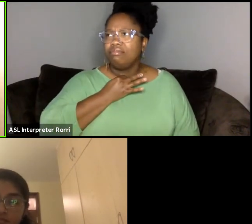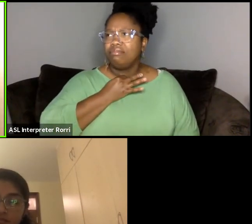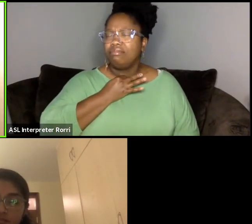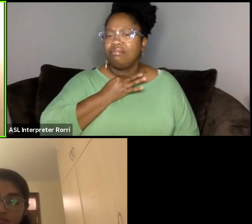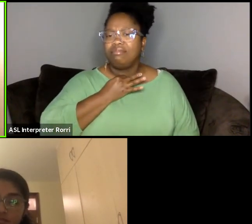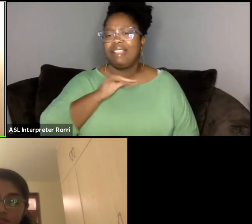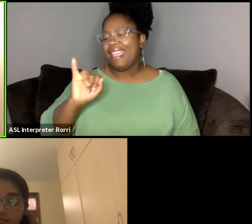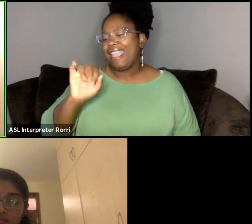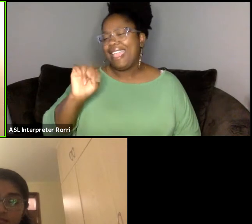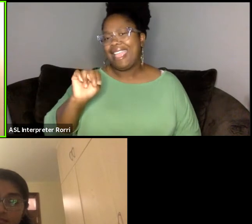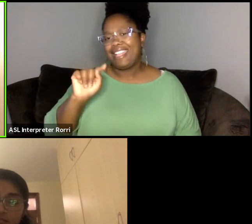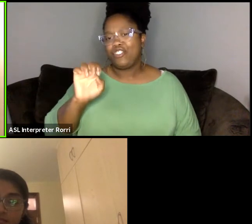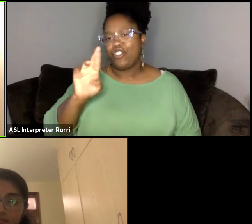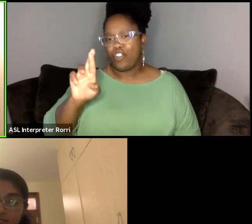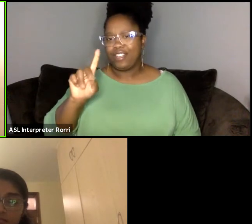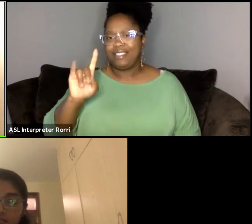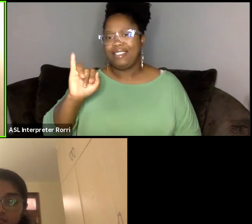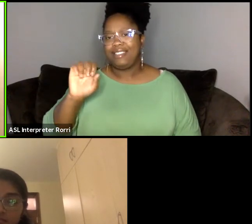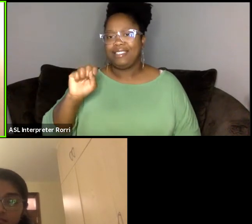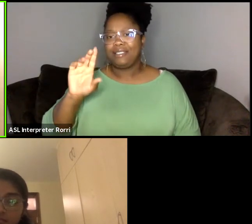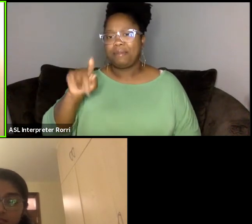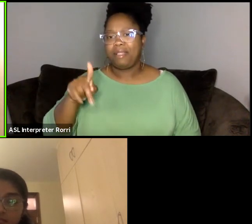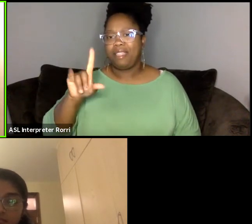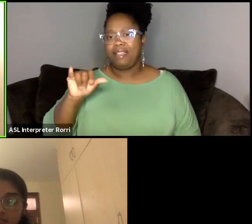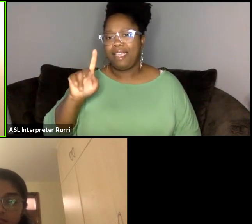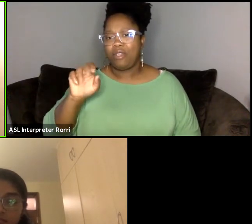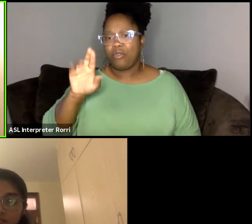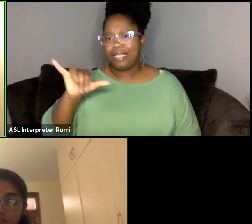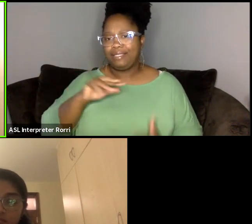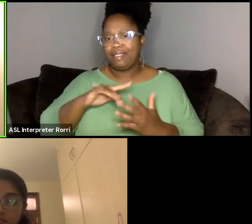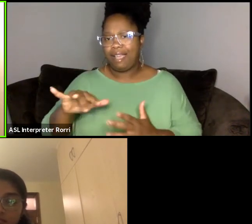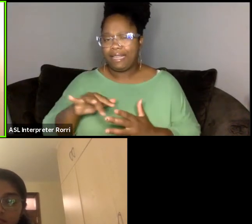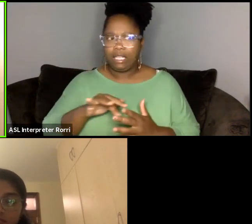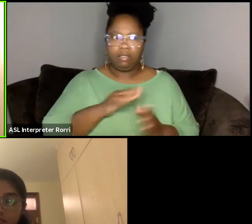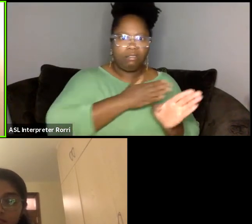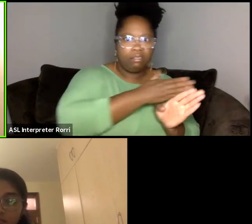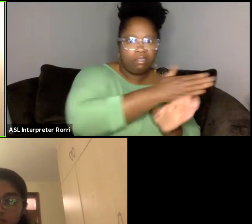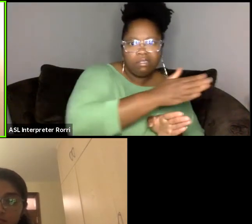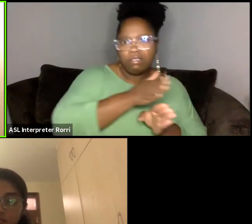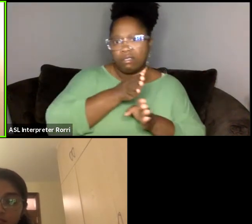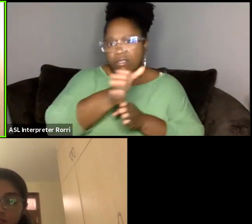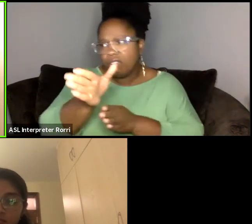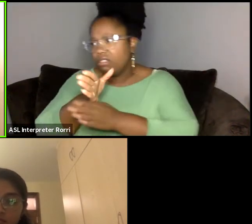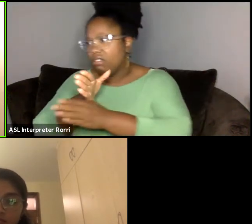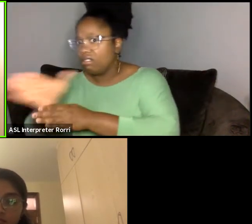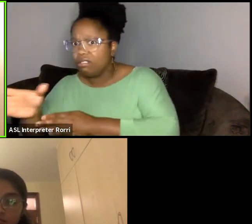I think at the time, I didn't necessarily think of it in that way, but now looking back